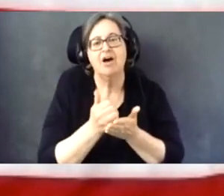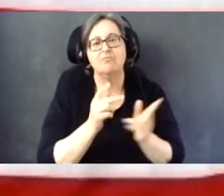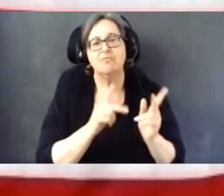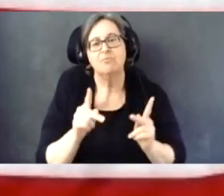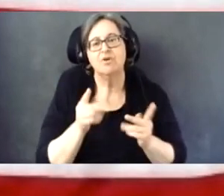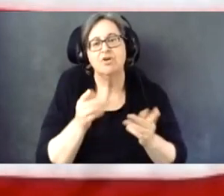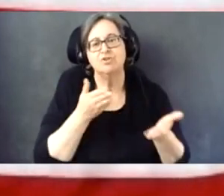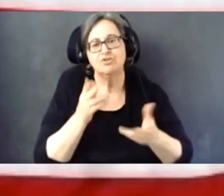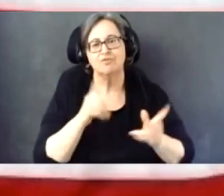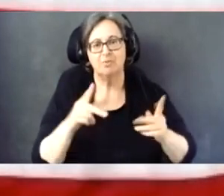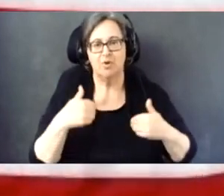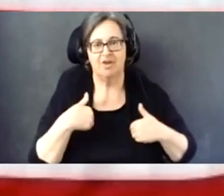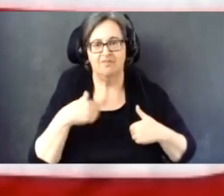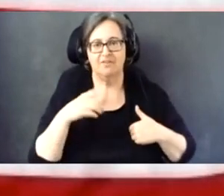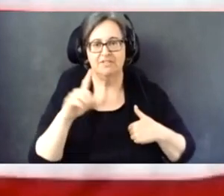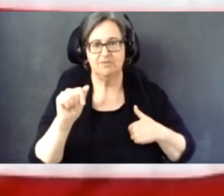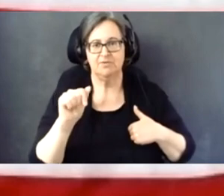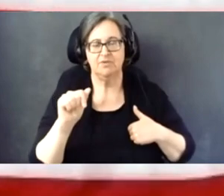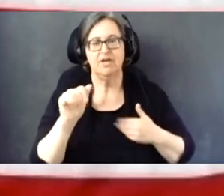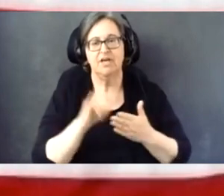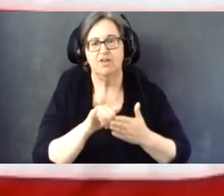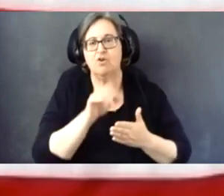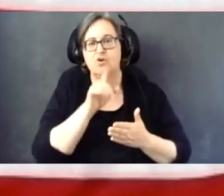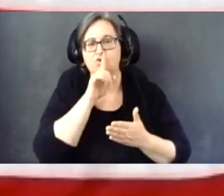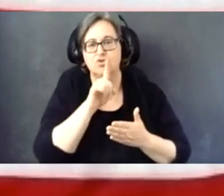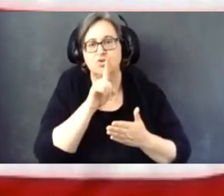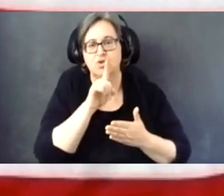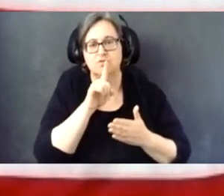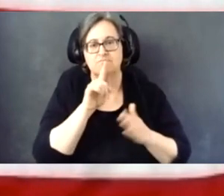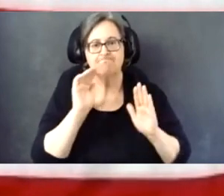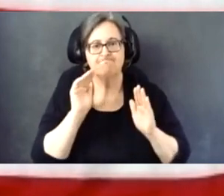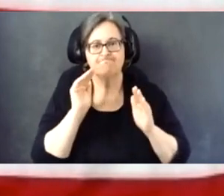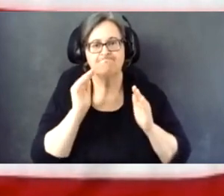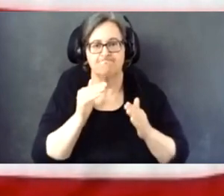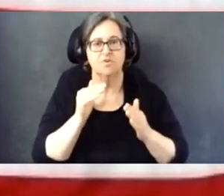disabilities, is truly a core part of our mission.